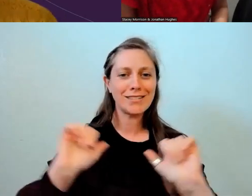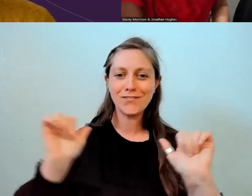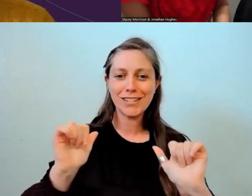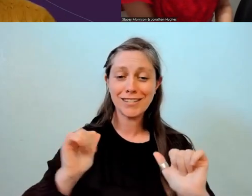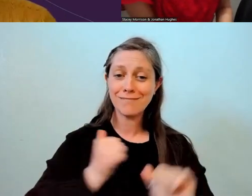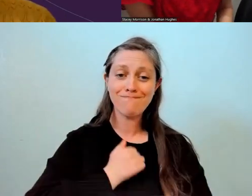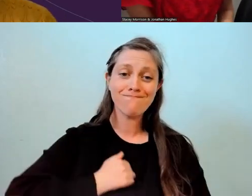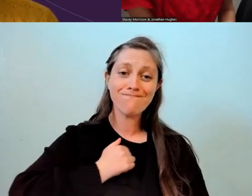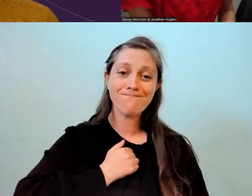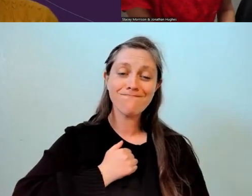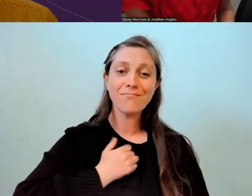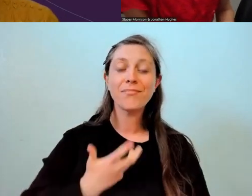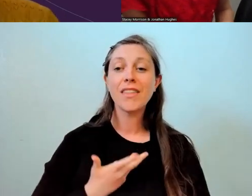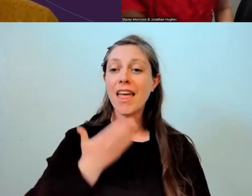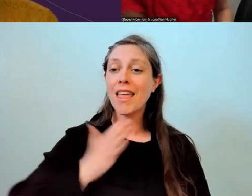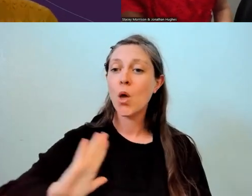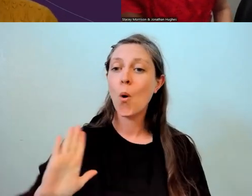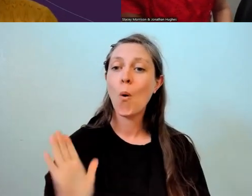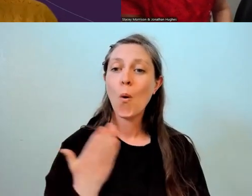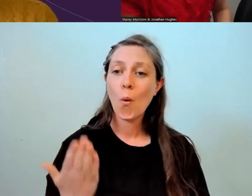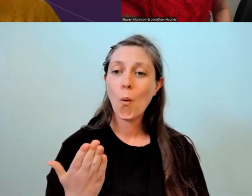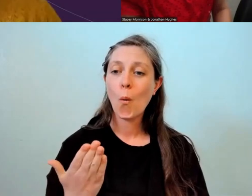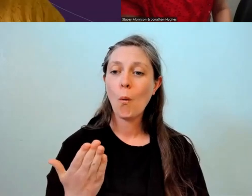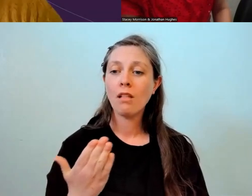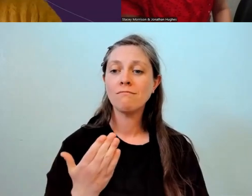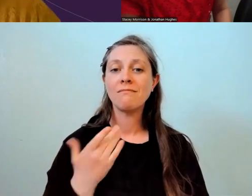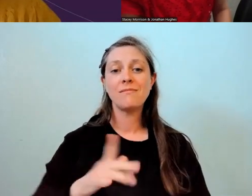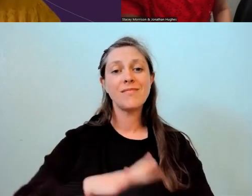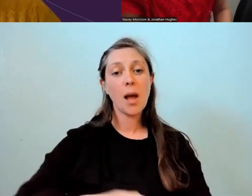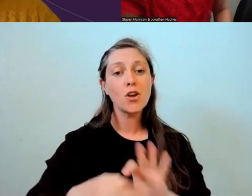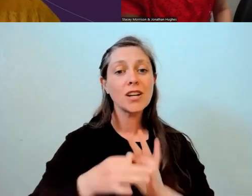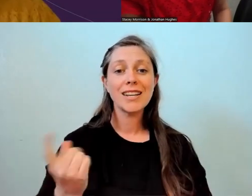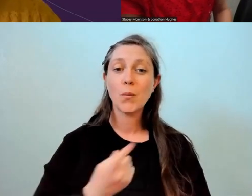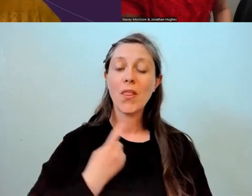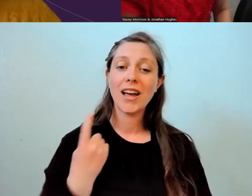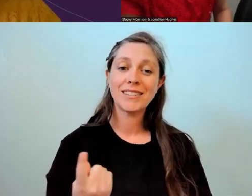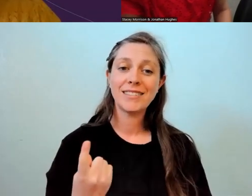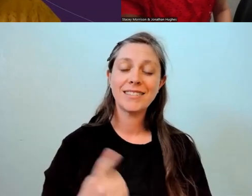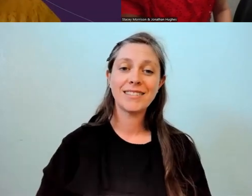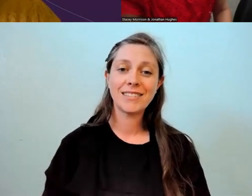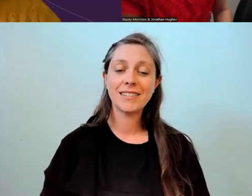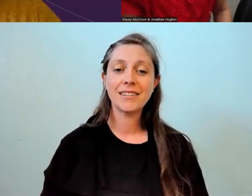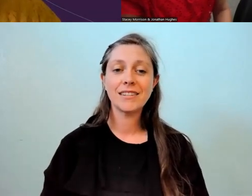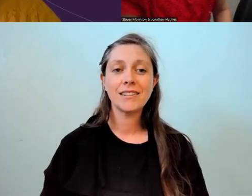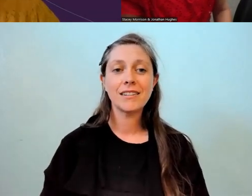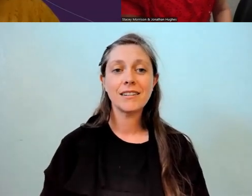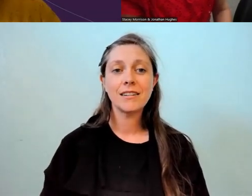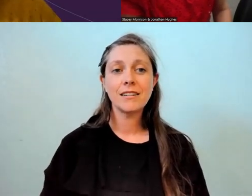Thank you everybody for taking this opportunity to connect with us today, and hopefully you'll head back to your kura,